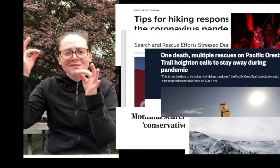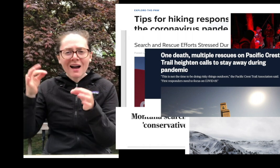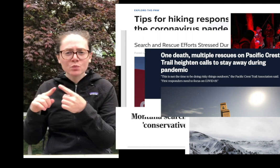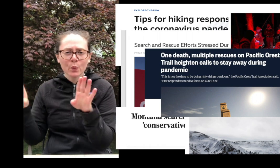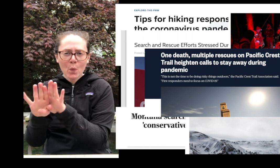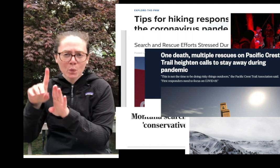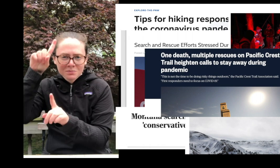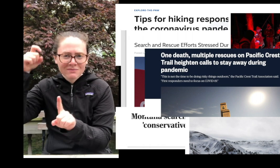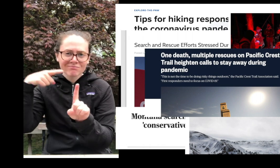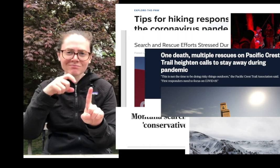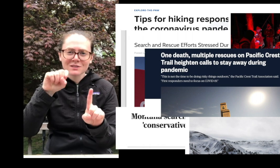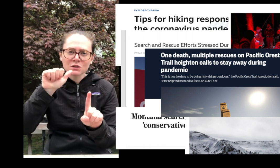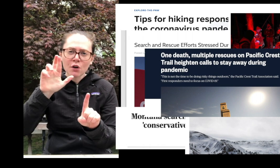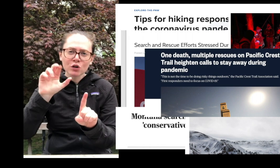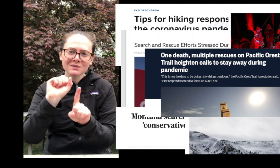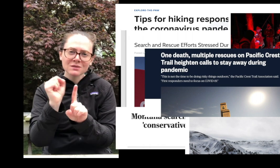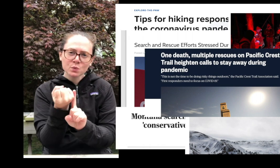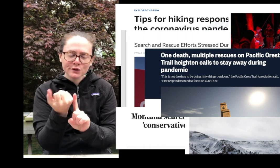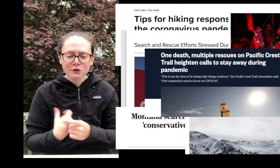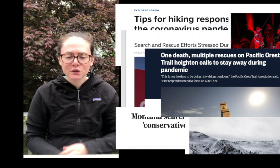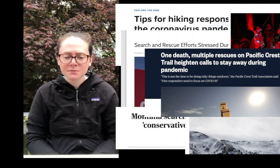they have had to close as well because of all the SARs incidents.